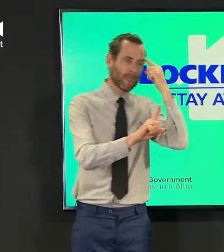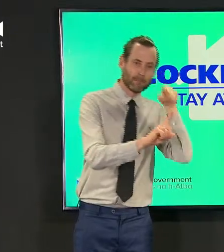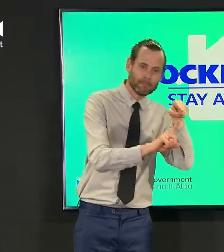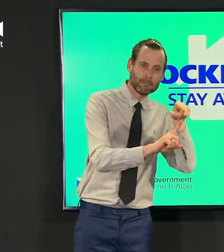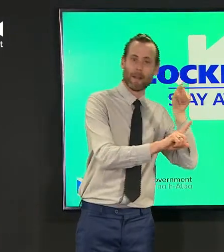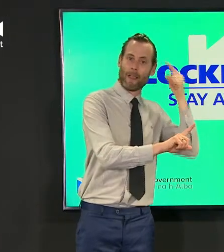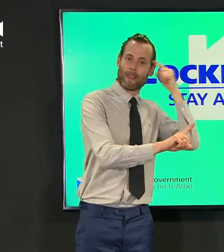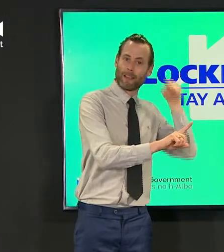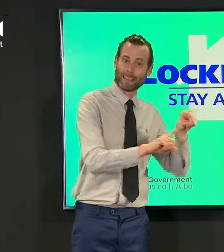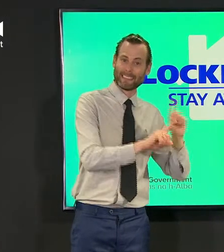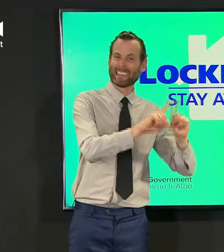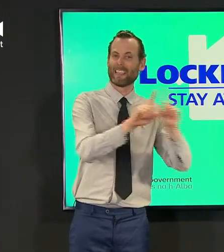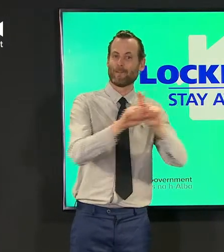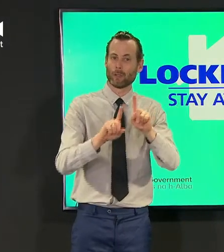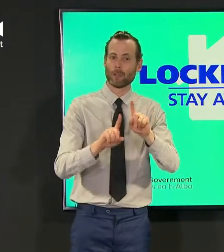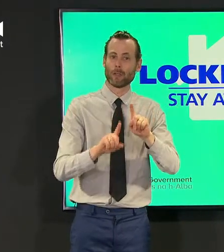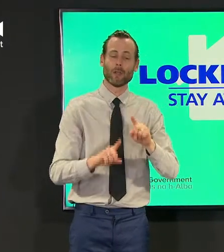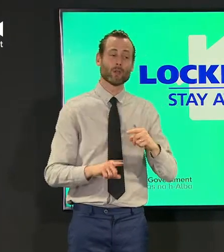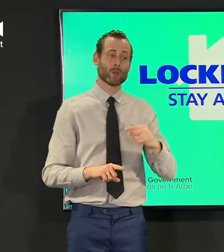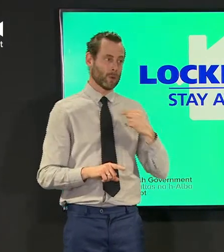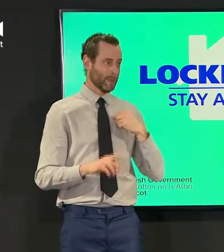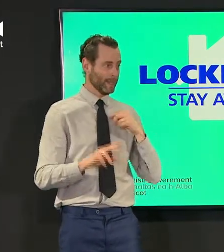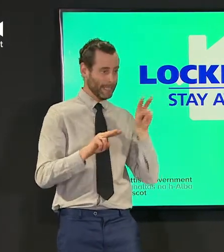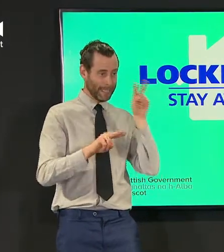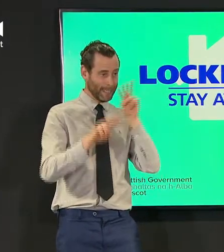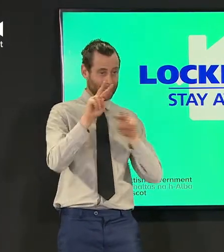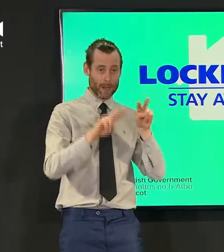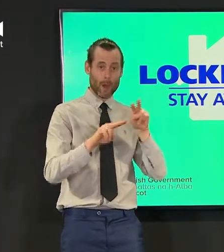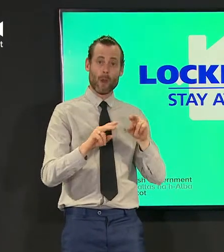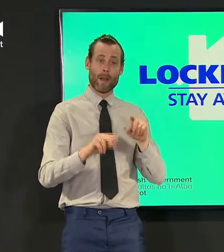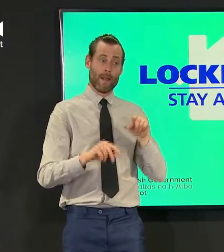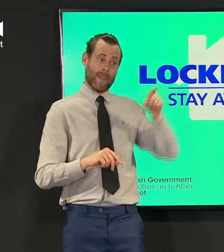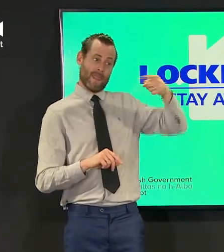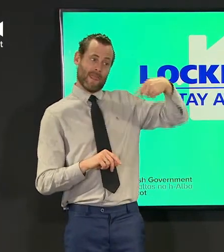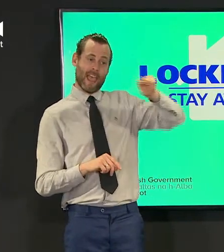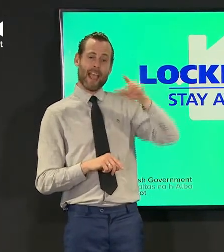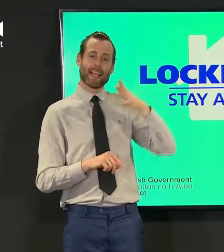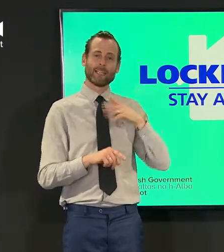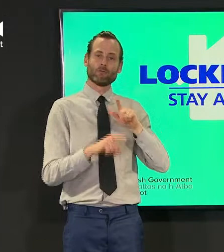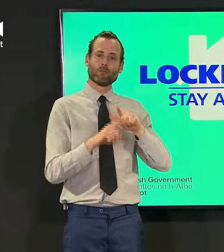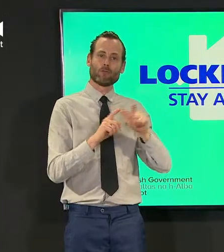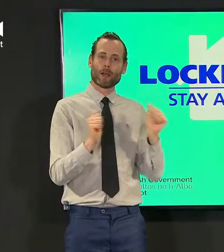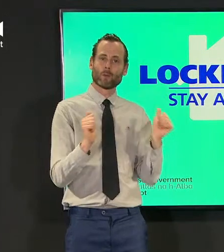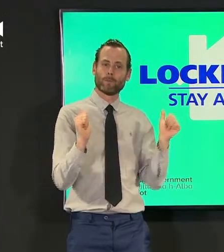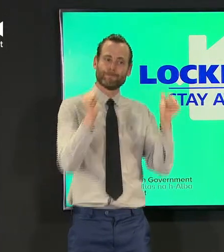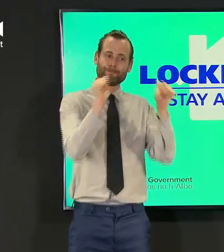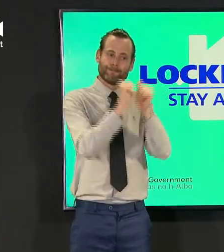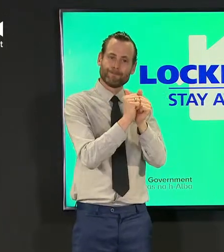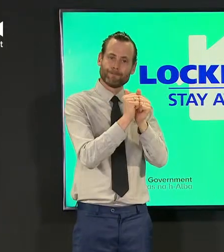trying to do as a government is listening to the individual opinions but the consensus view as